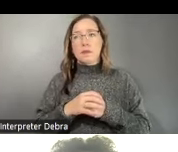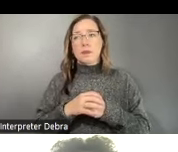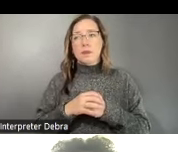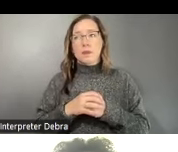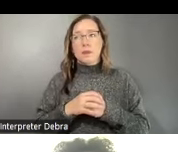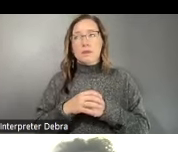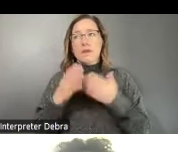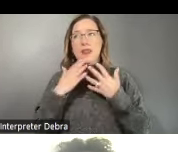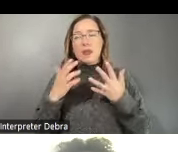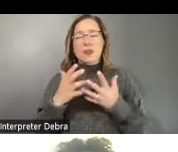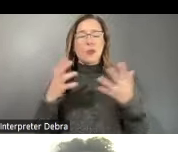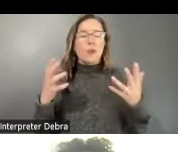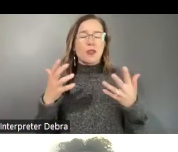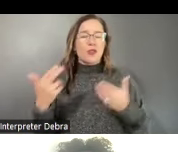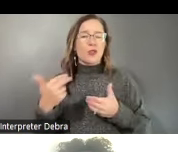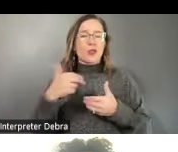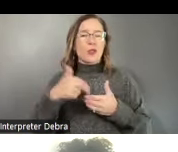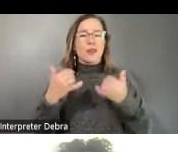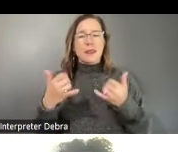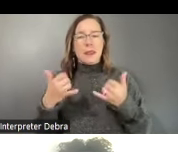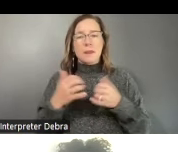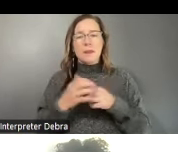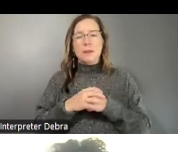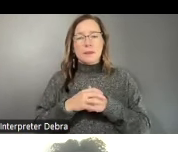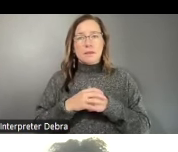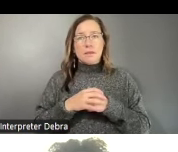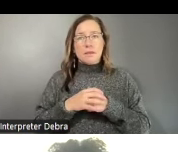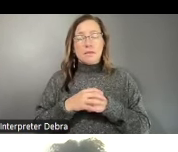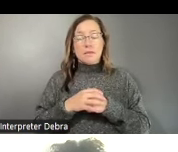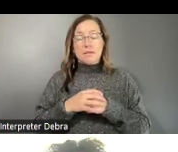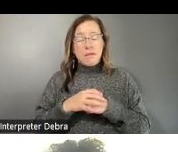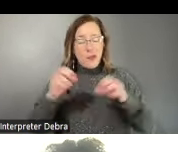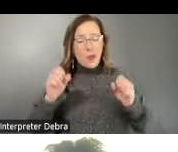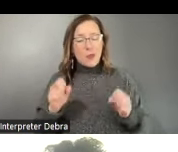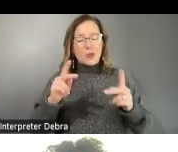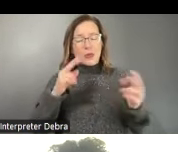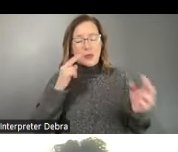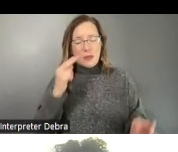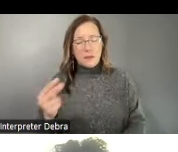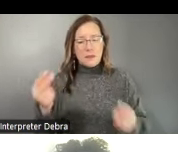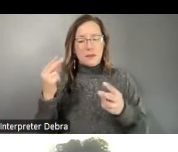you for joining us today. Having had the opportunity to reflect on all the agency